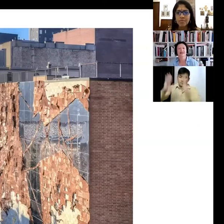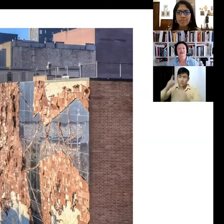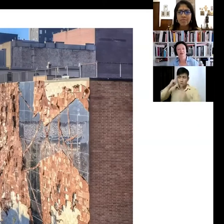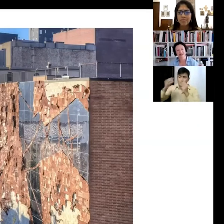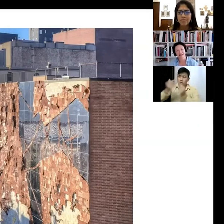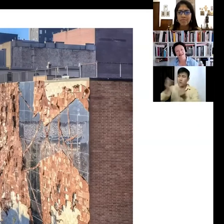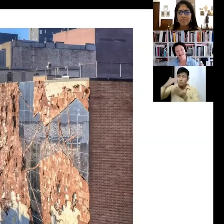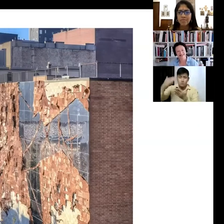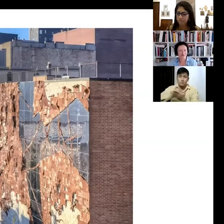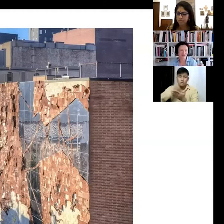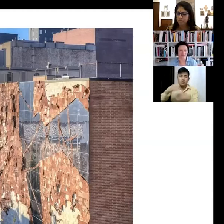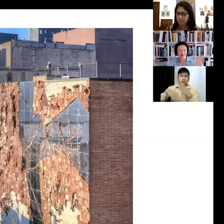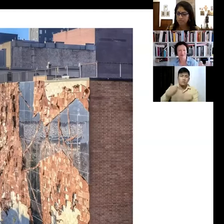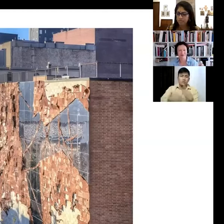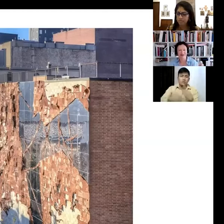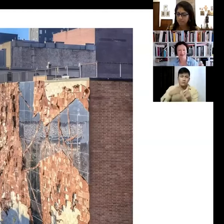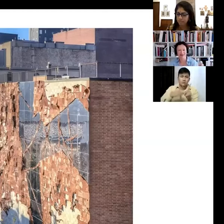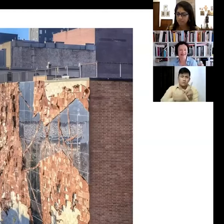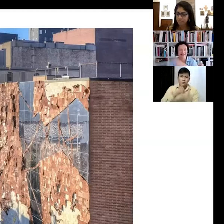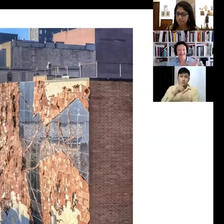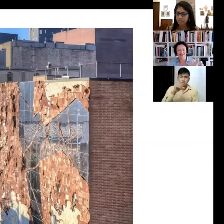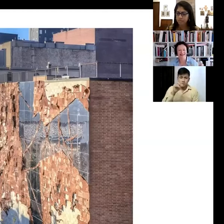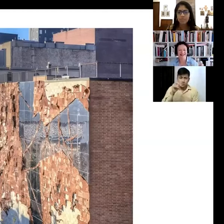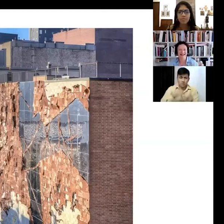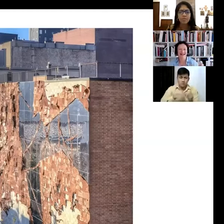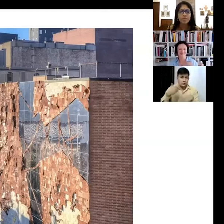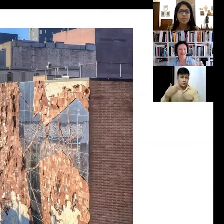it took 10 years... which maybe we can do another discussion another time... but it